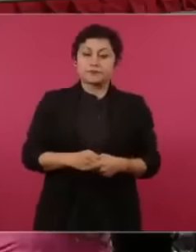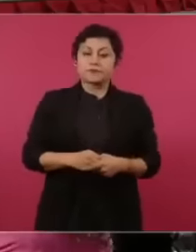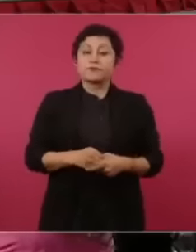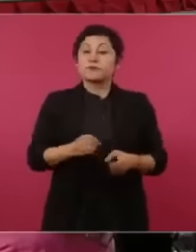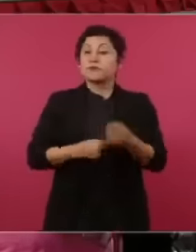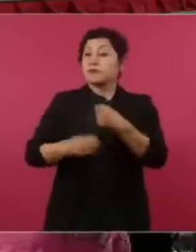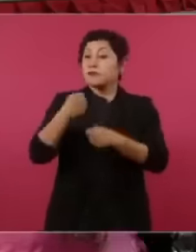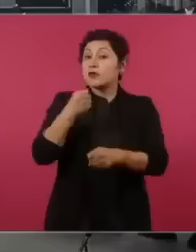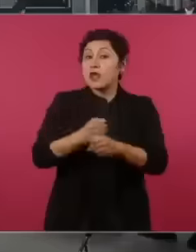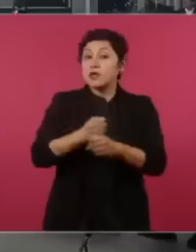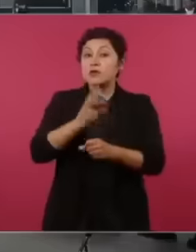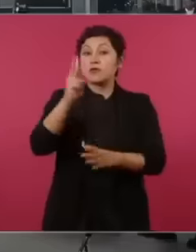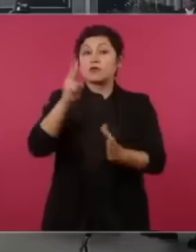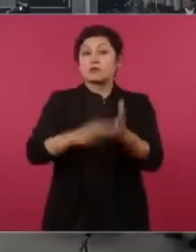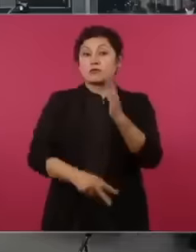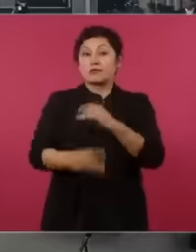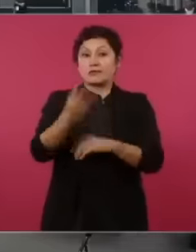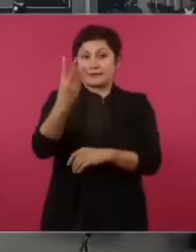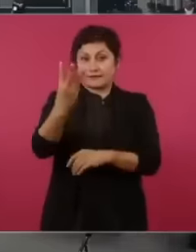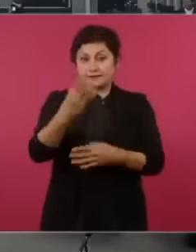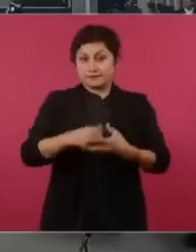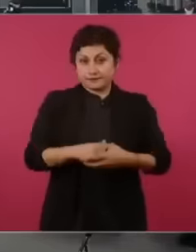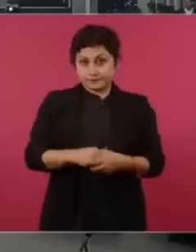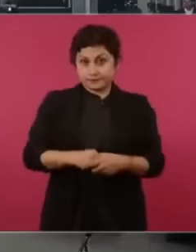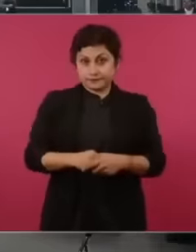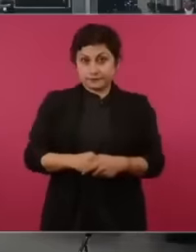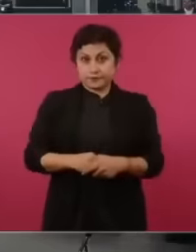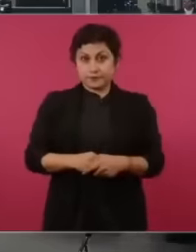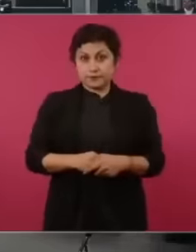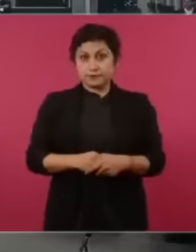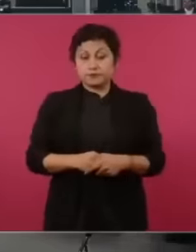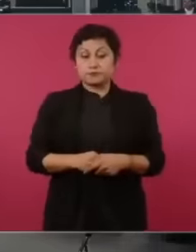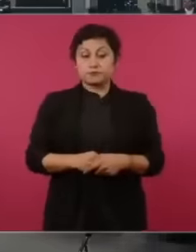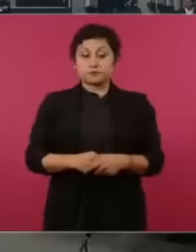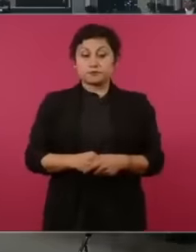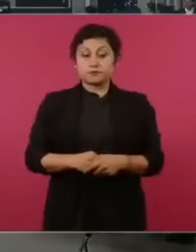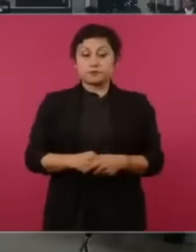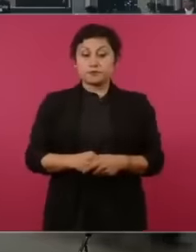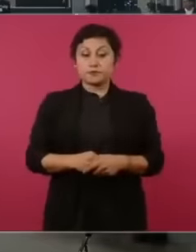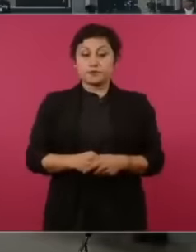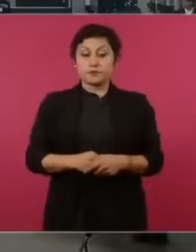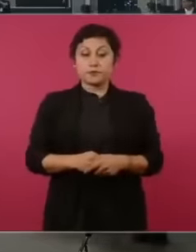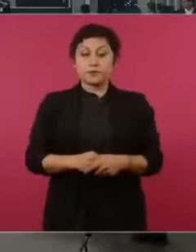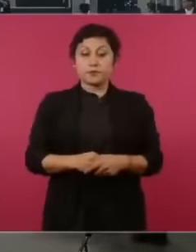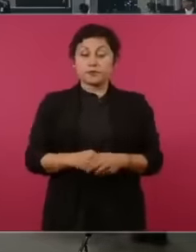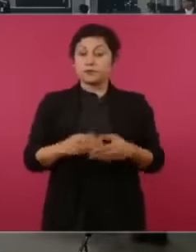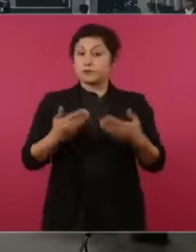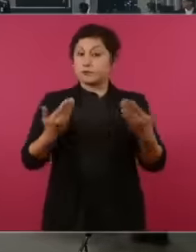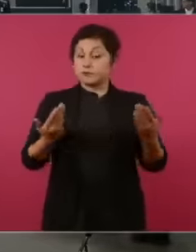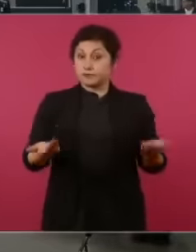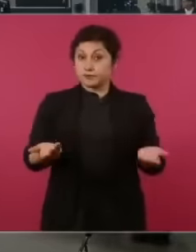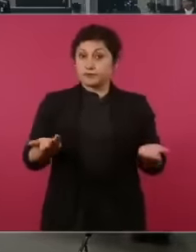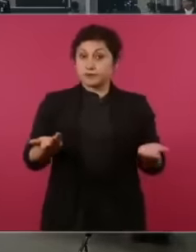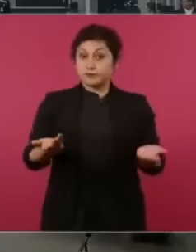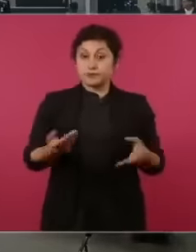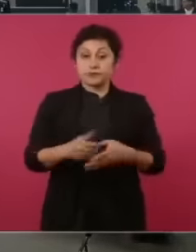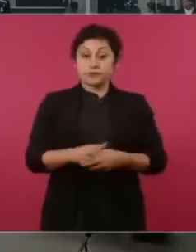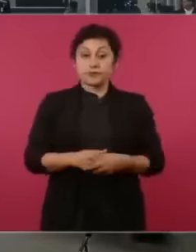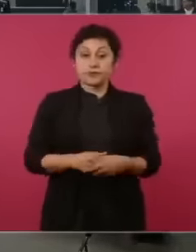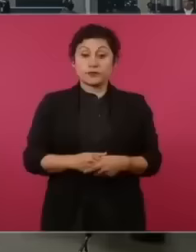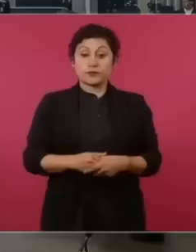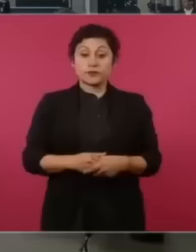3 So this was what was